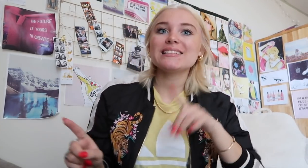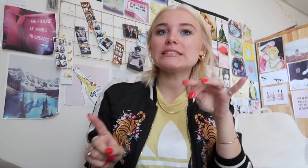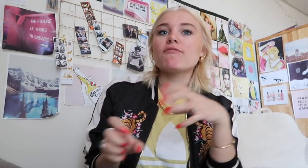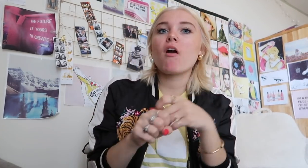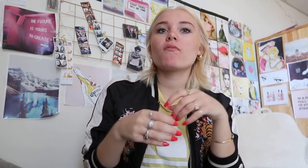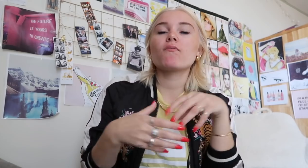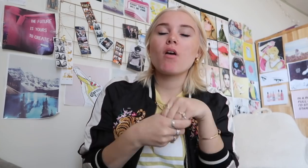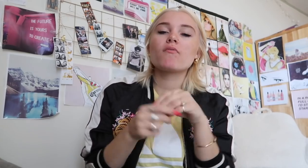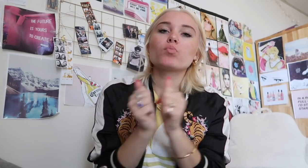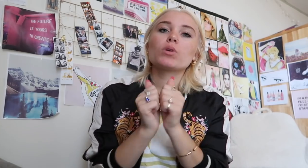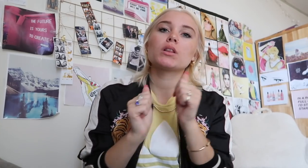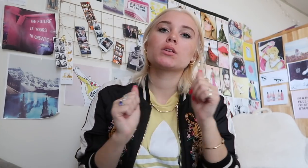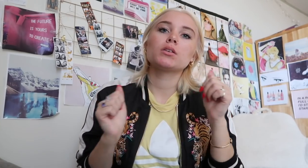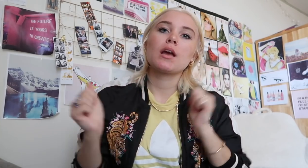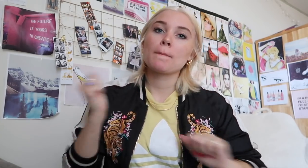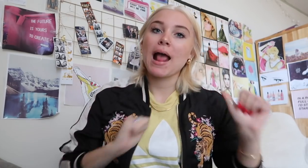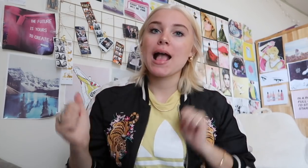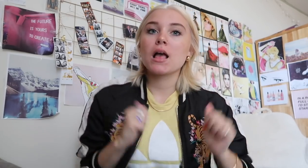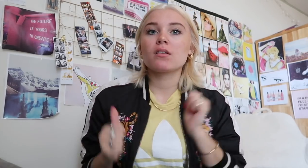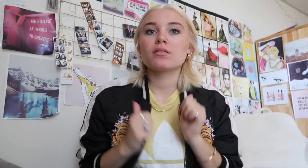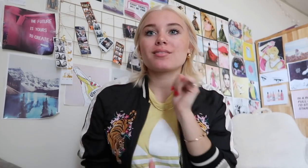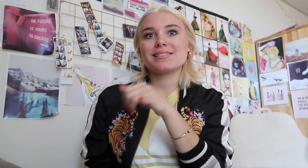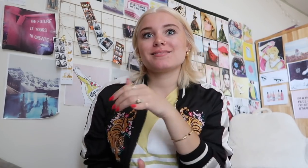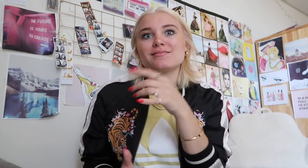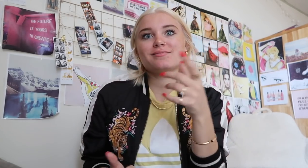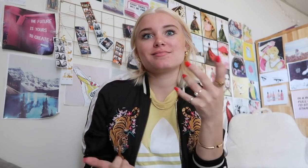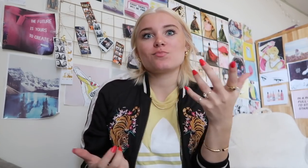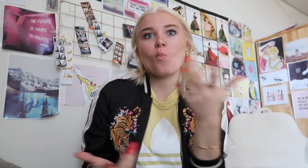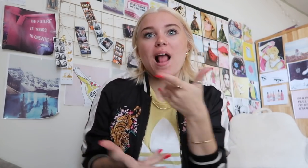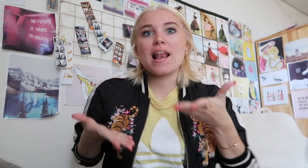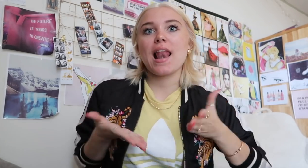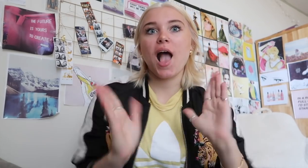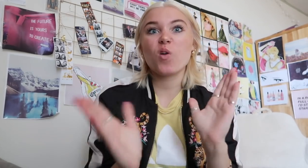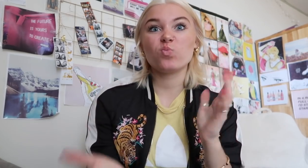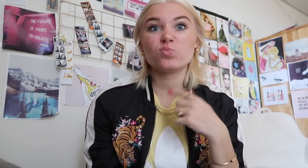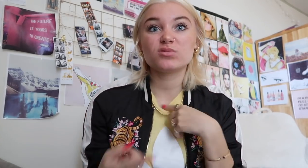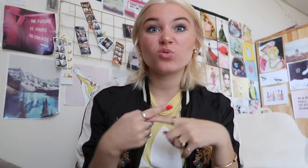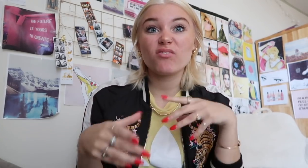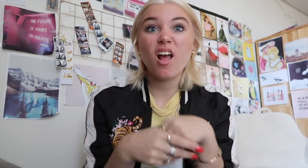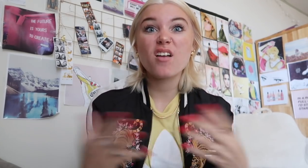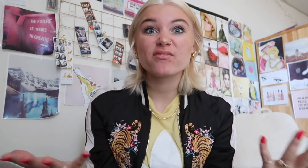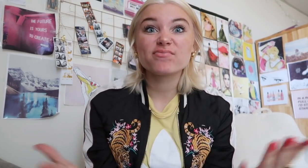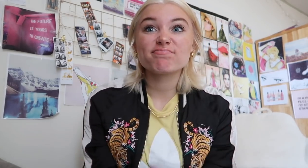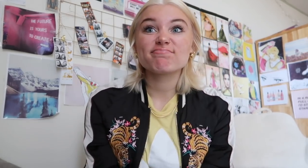but one thing that they allow deaf students to be involved which is play production